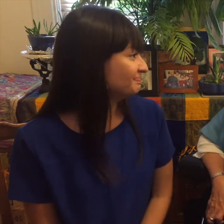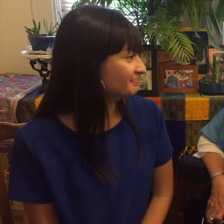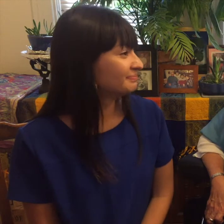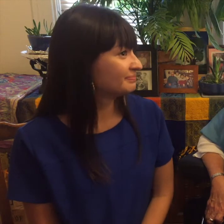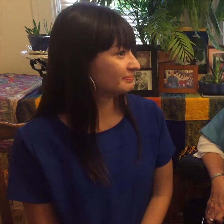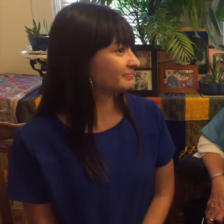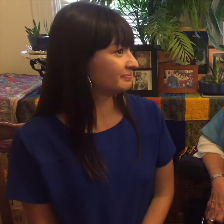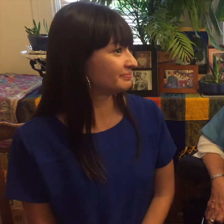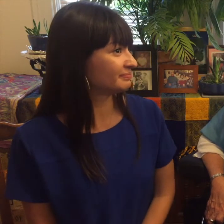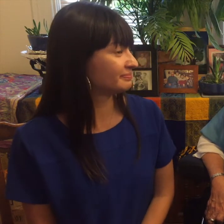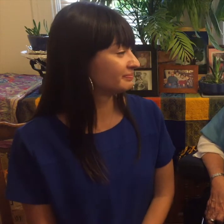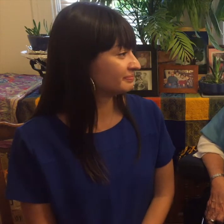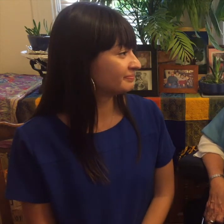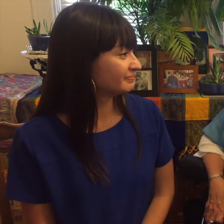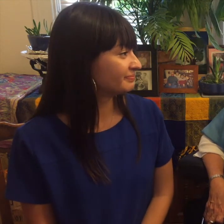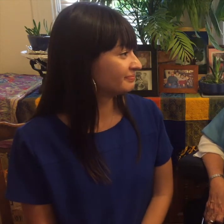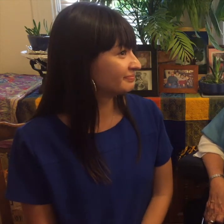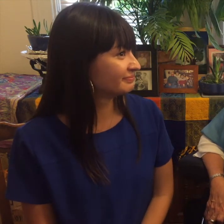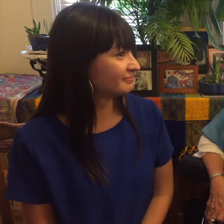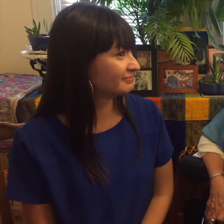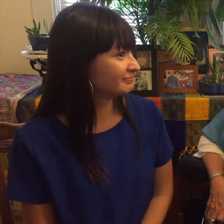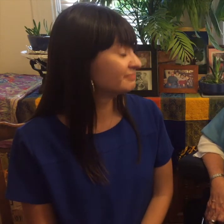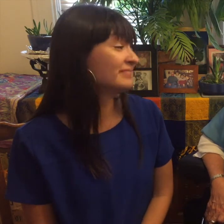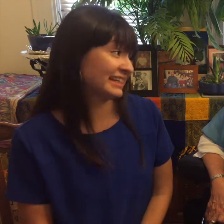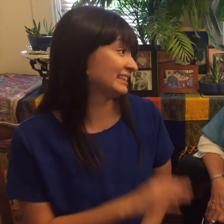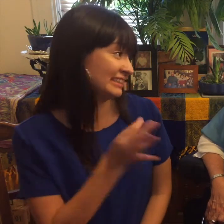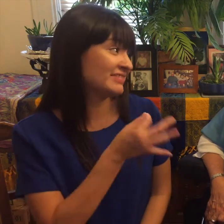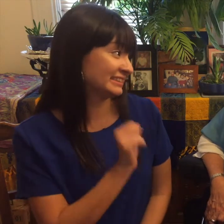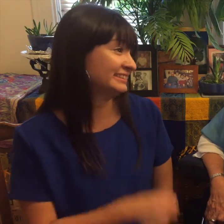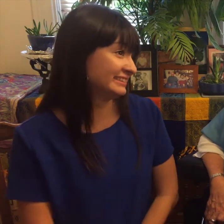and I think sign language is a really beautiful language and I think